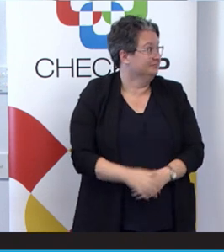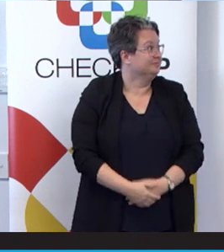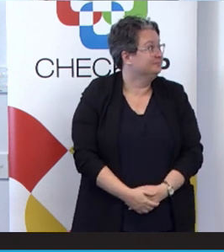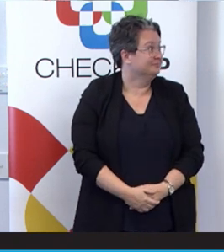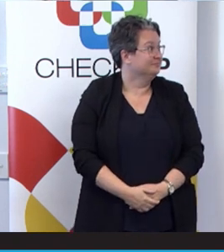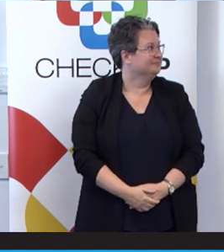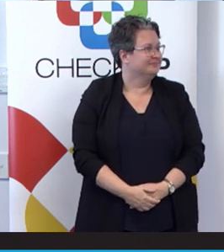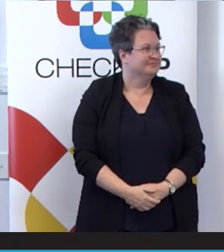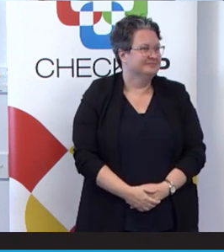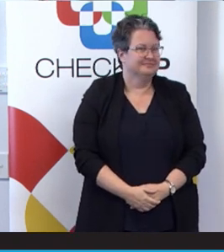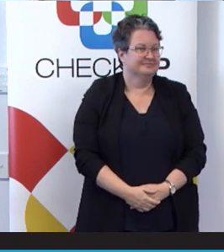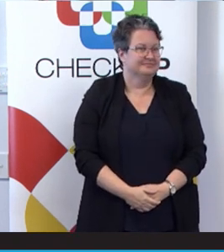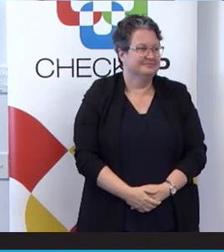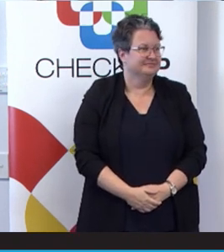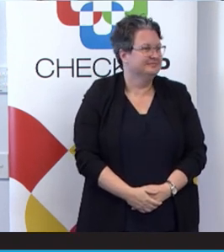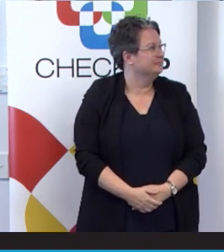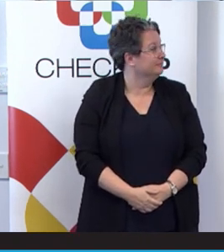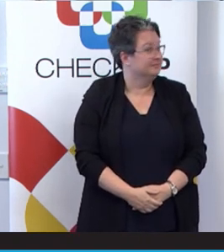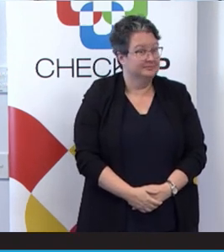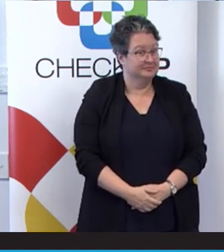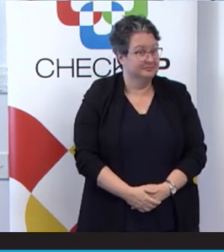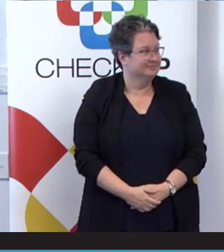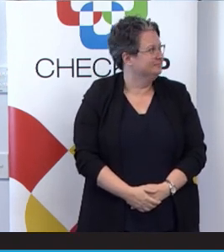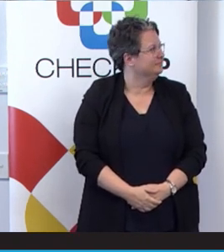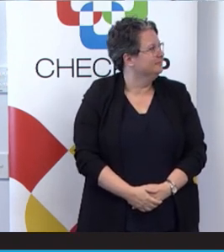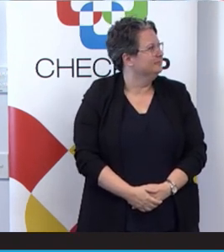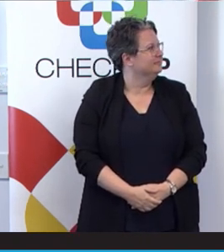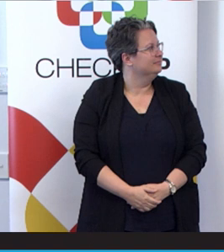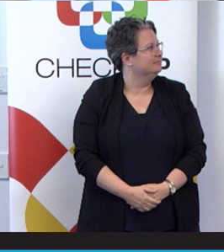Great question. Great question.